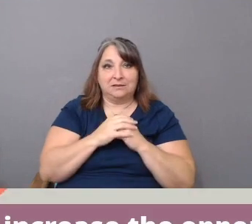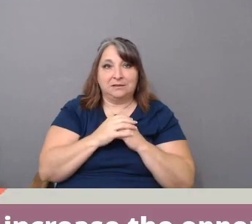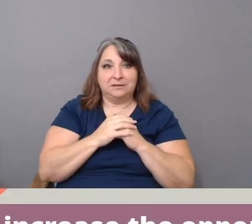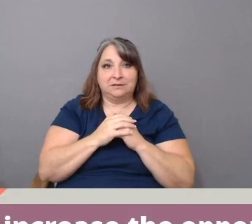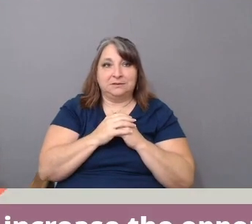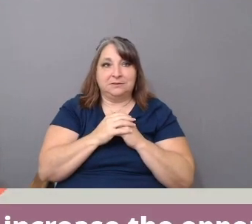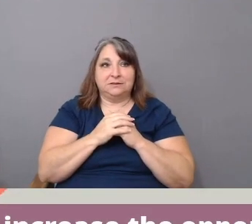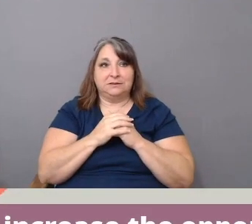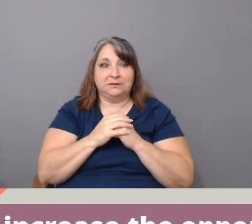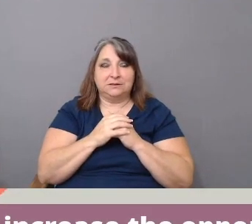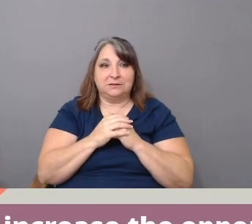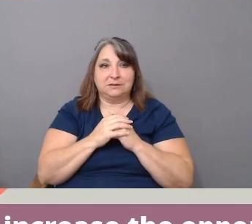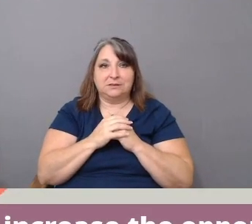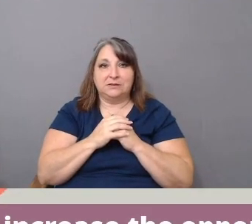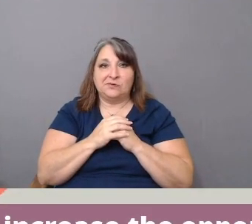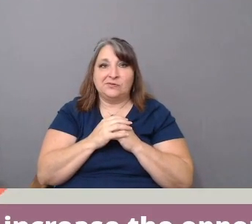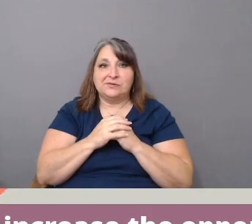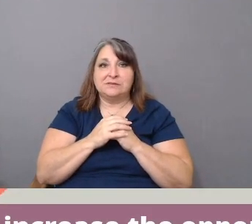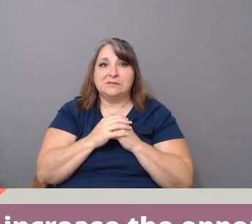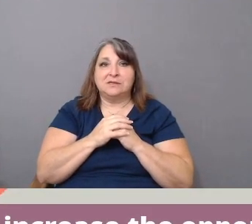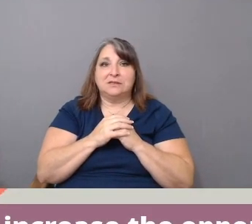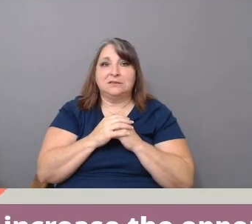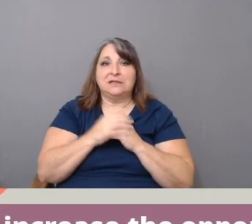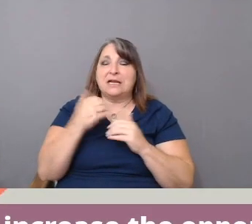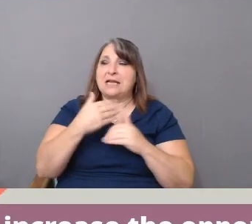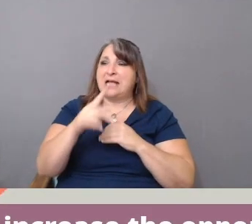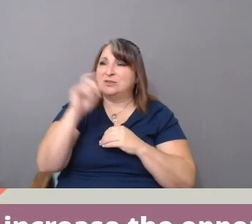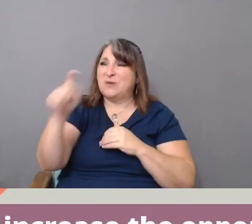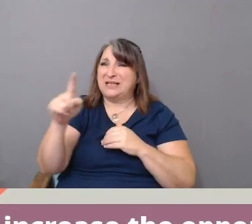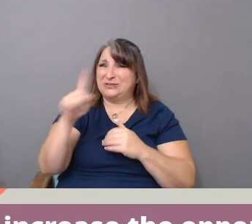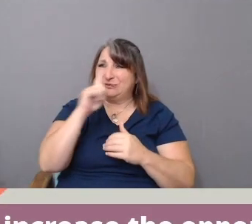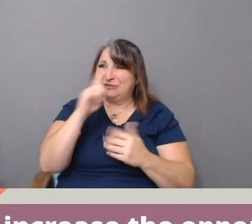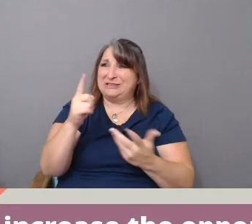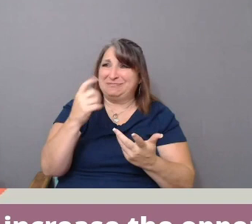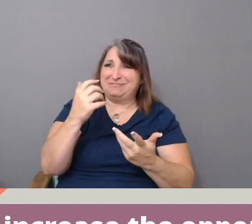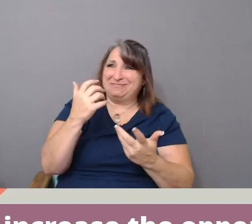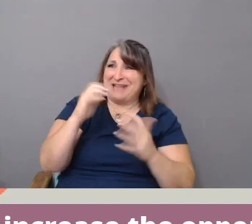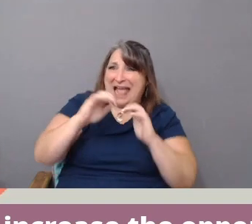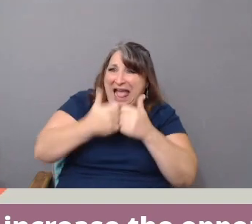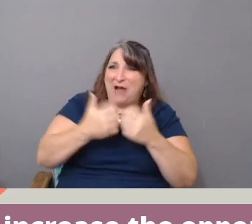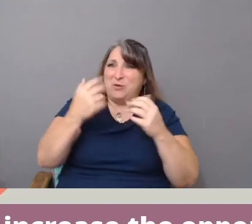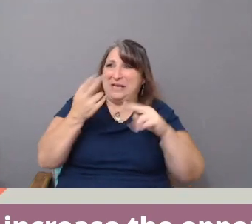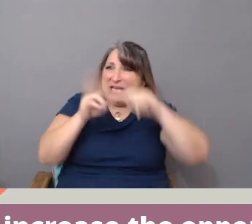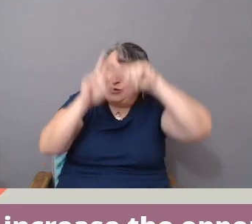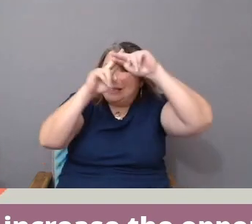You know, it's very pragmatic about how do we increase access and more opportunities for Latinx